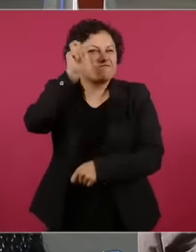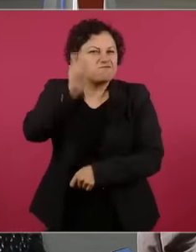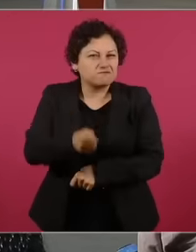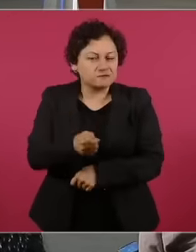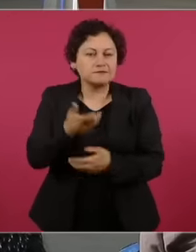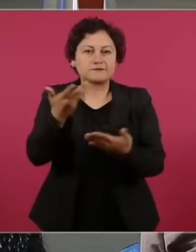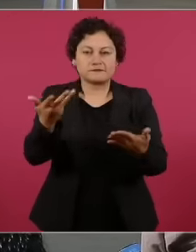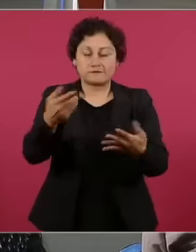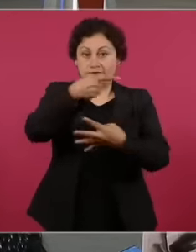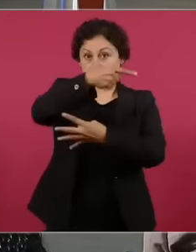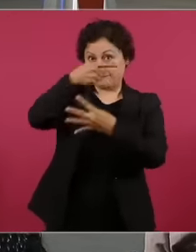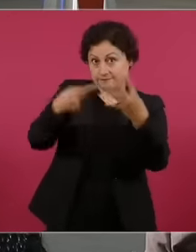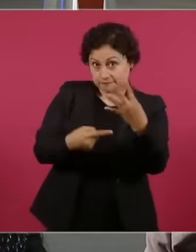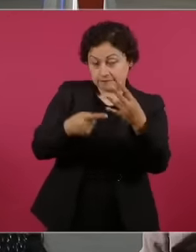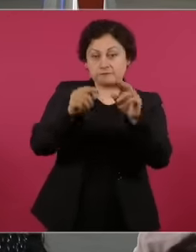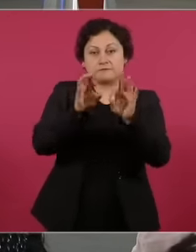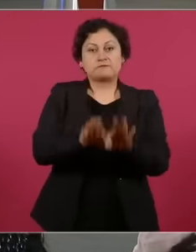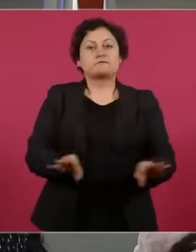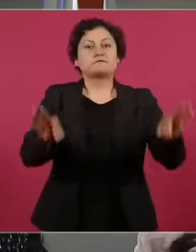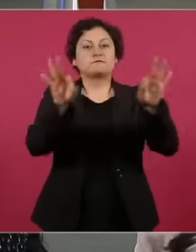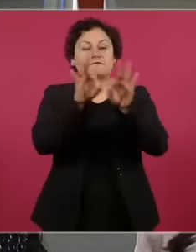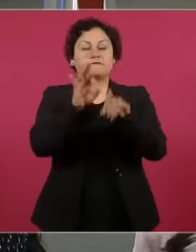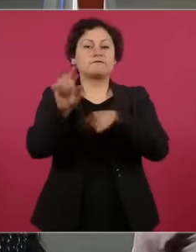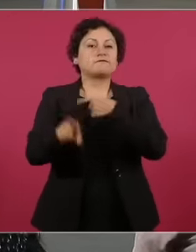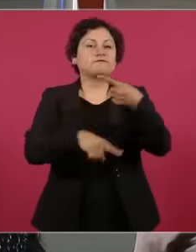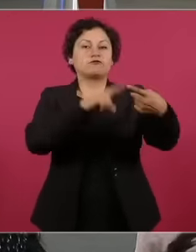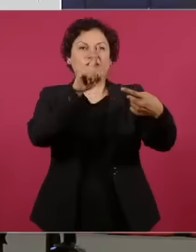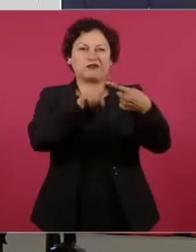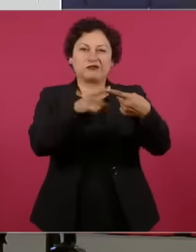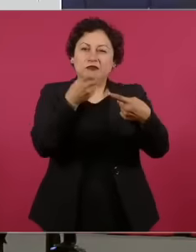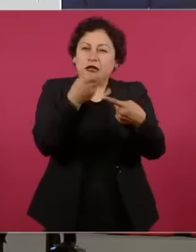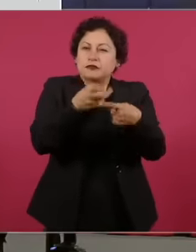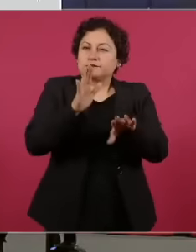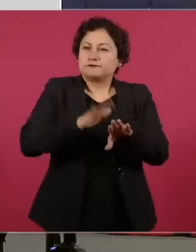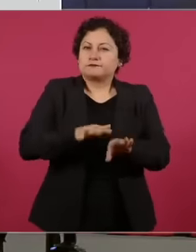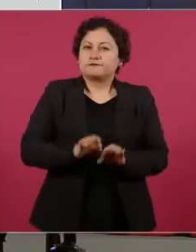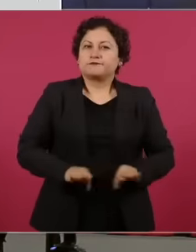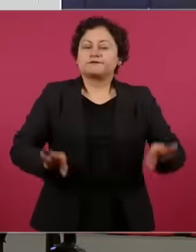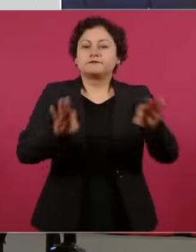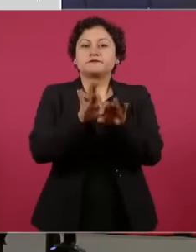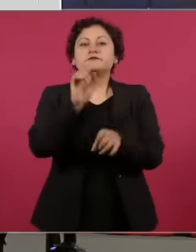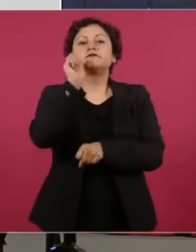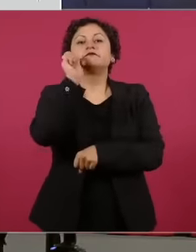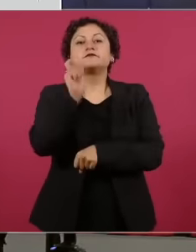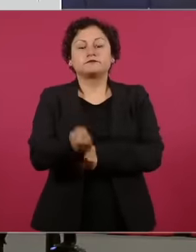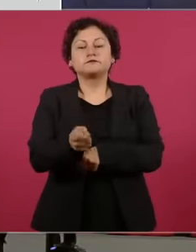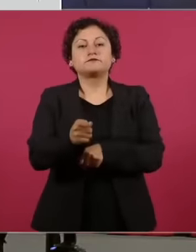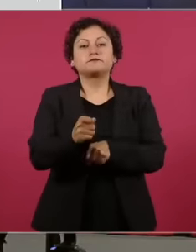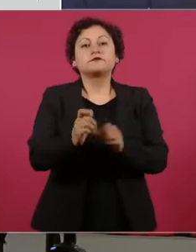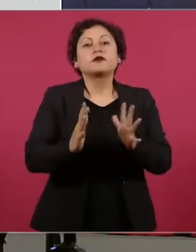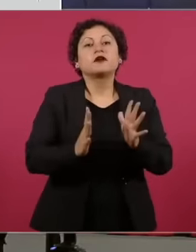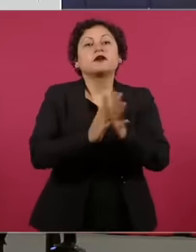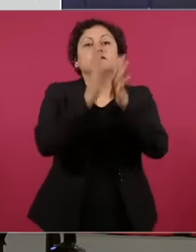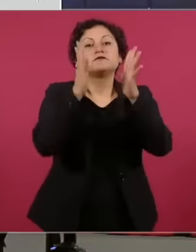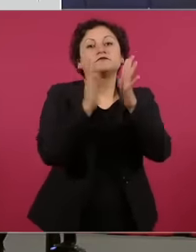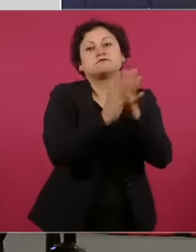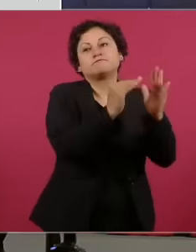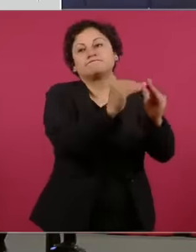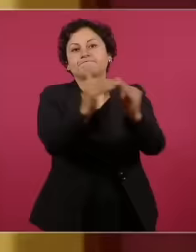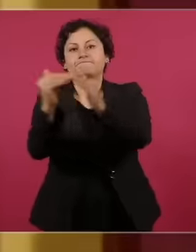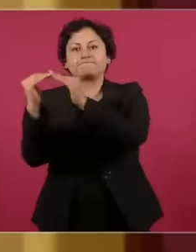main elements, the first and perhaps the most important is the democratic method for electing ministers.